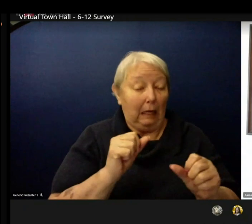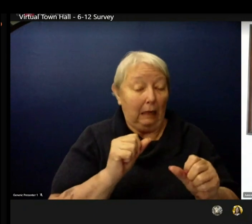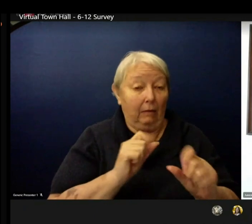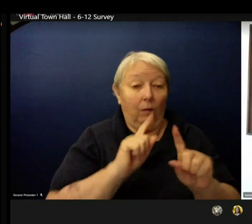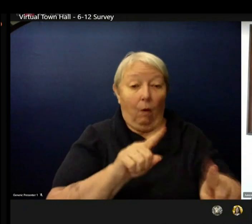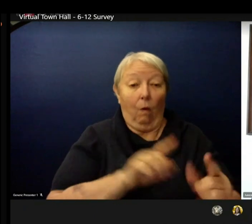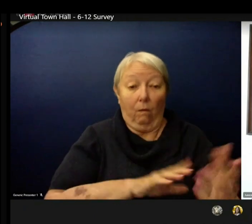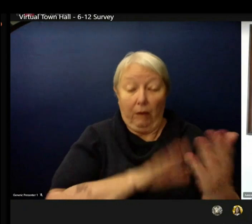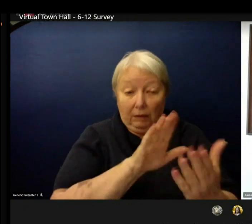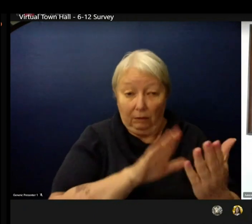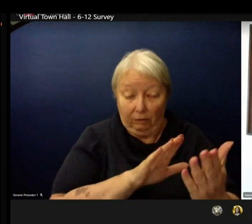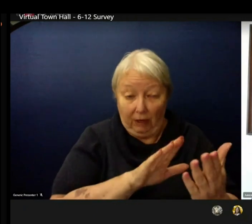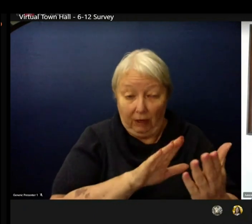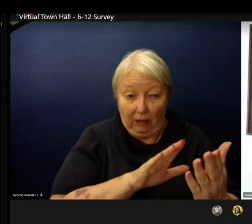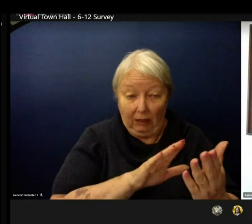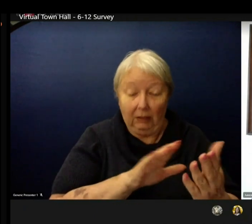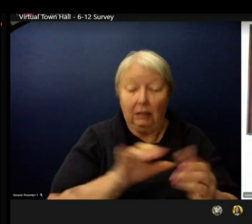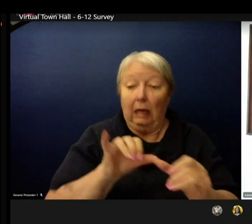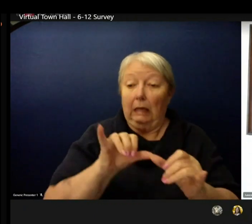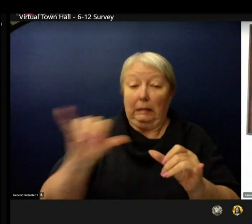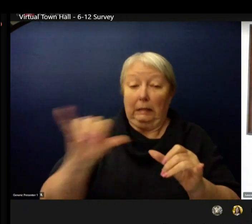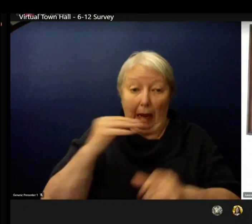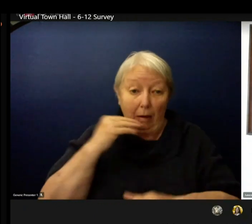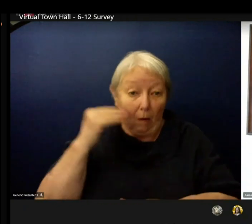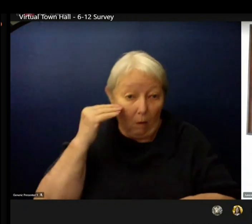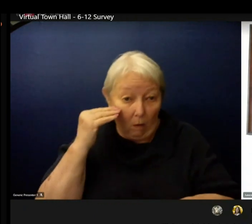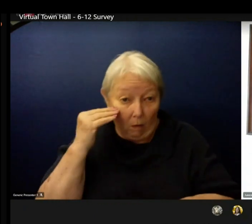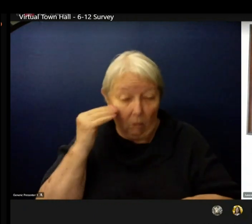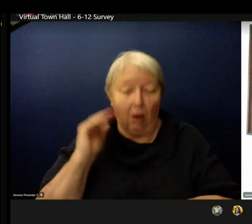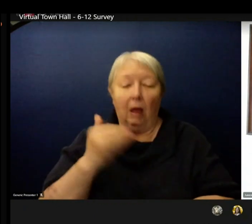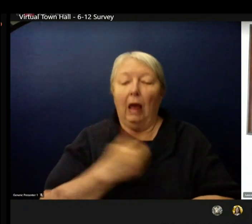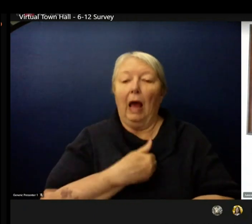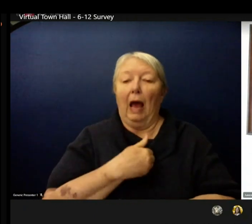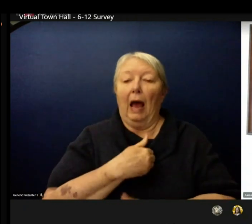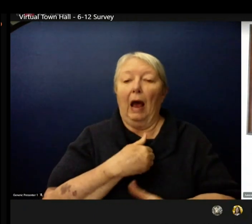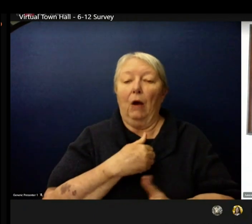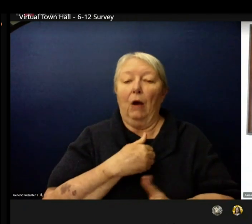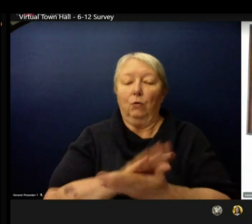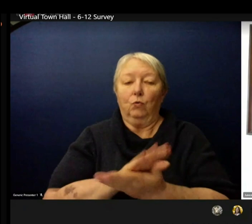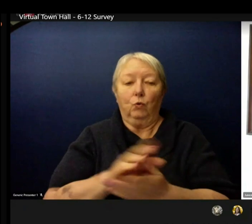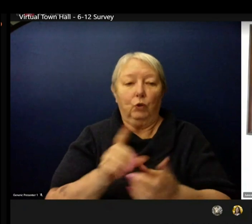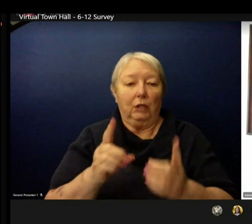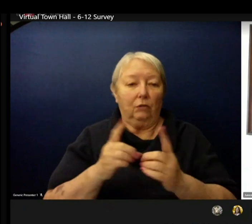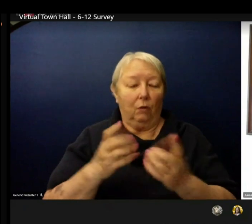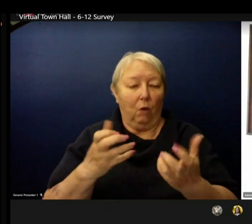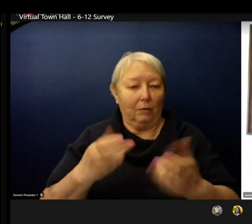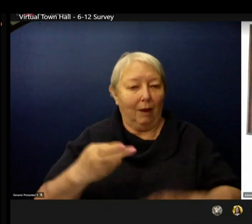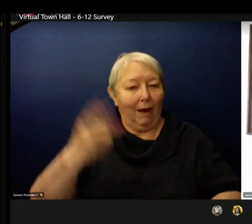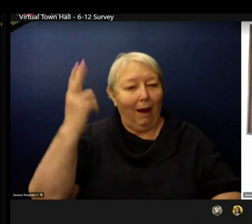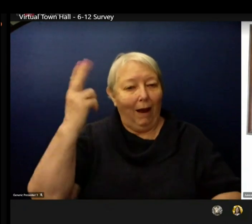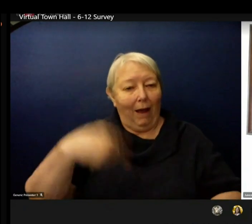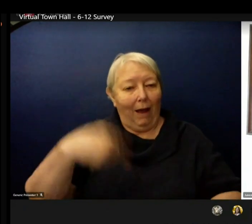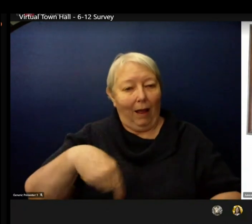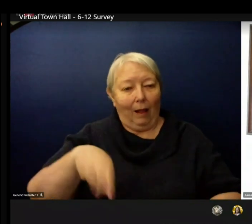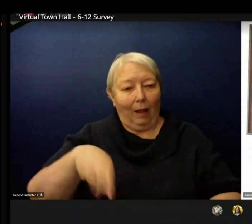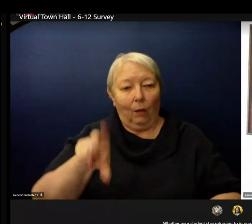is committed to providing a high-quality learning environment. We're ready to support students’ academic and social-emotional needs.